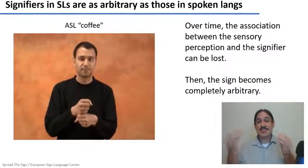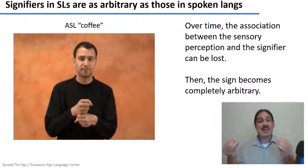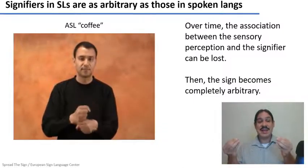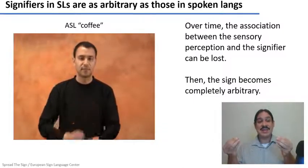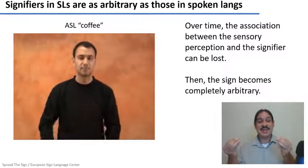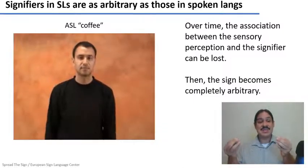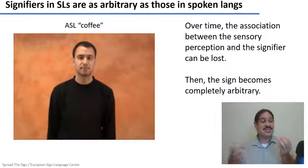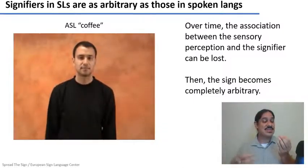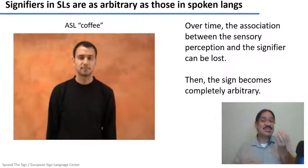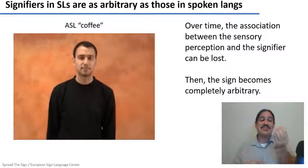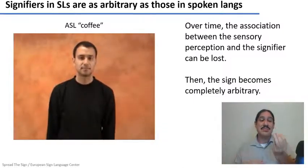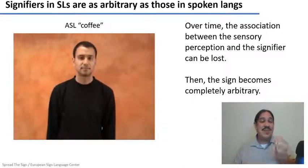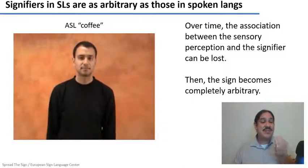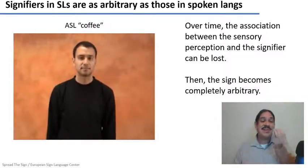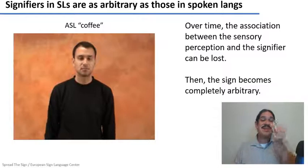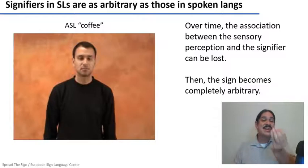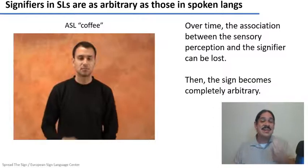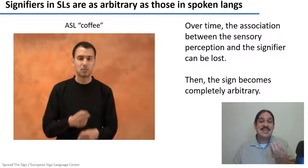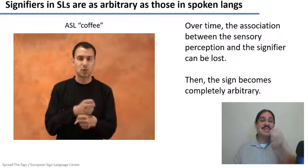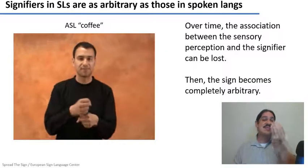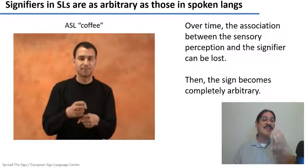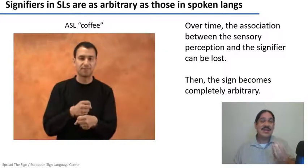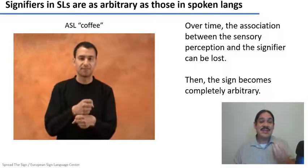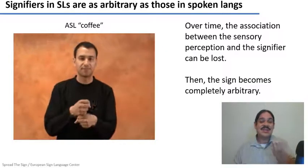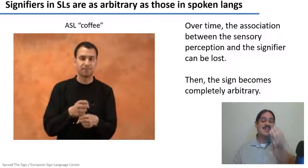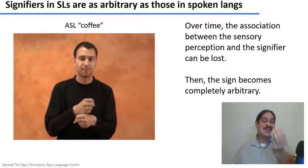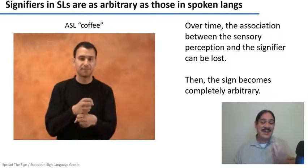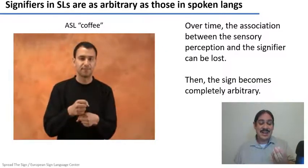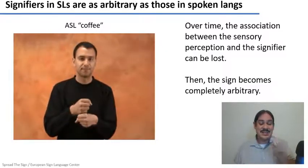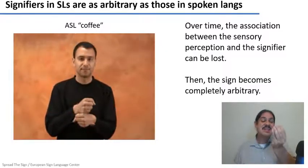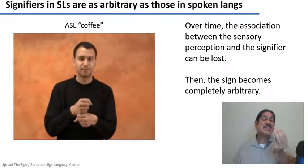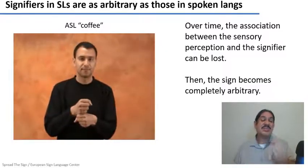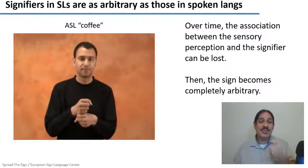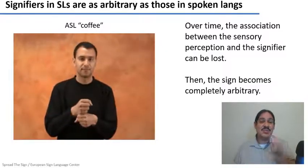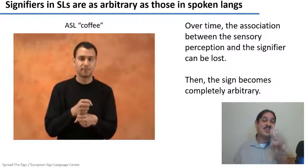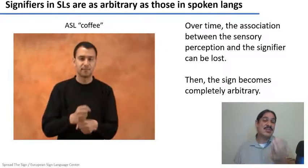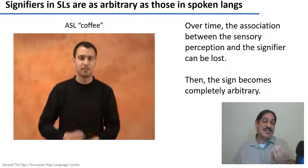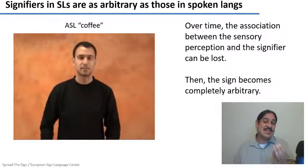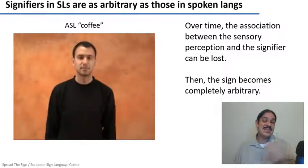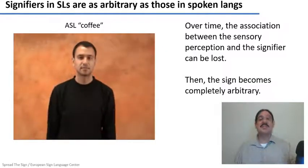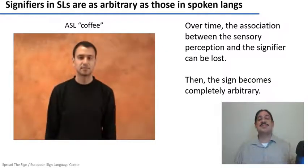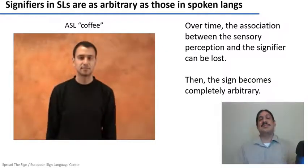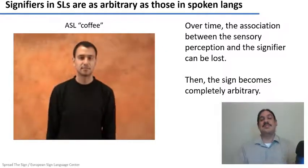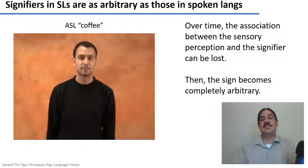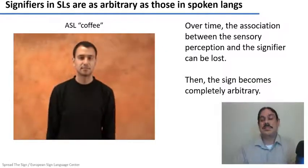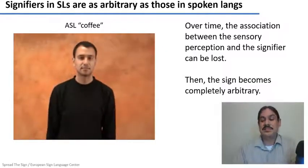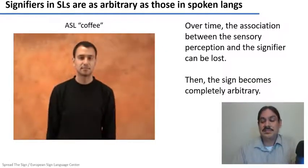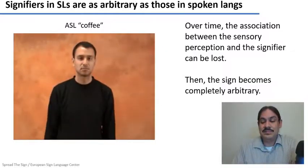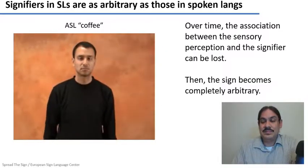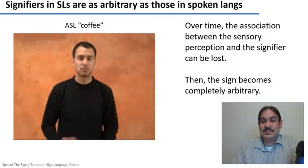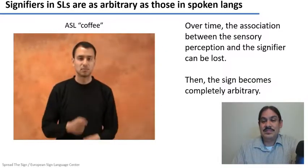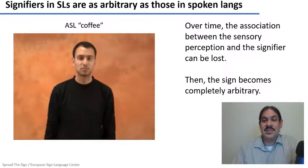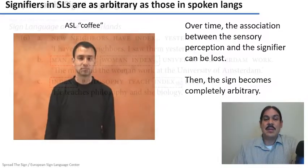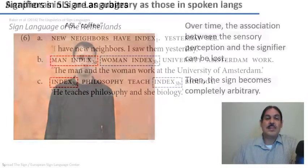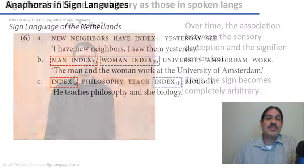other than that, the sign languages work exactly the same as spoken languages. they depend on